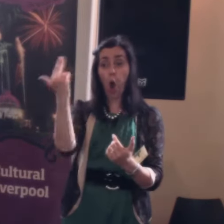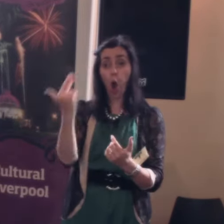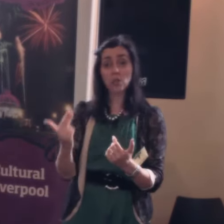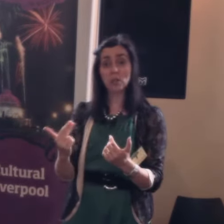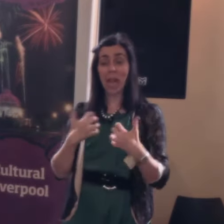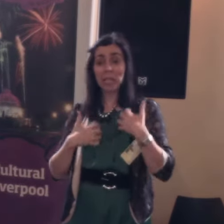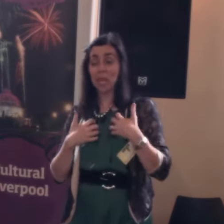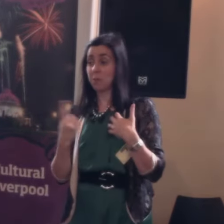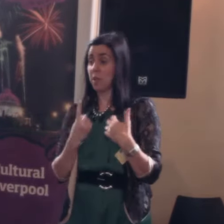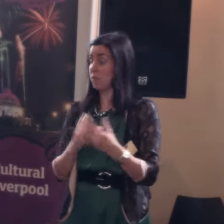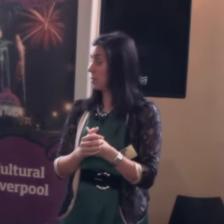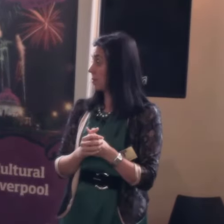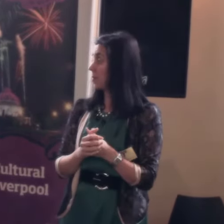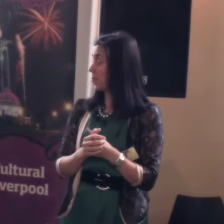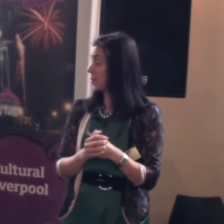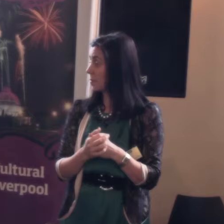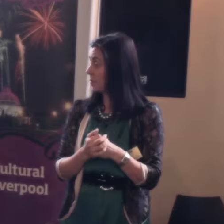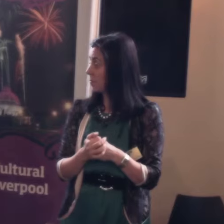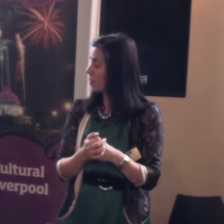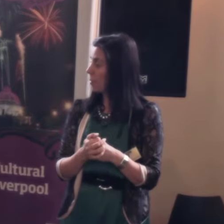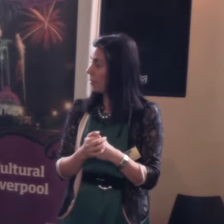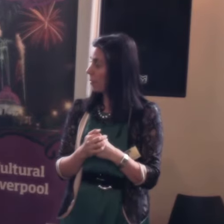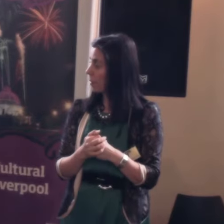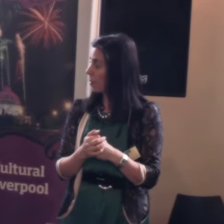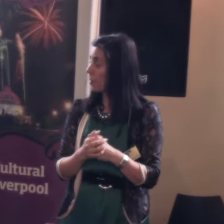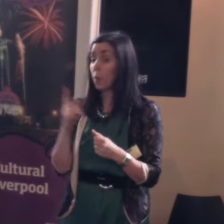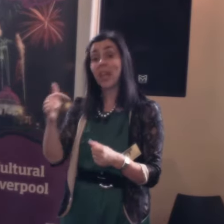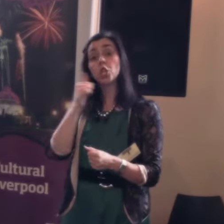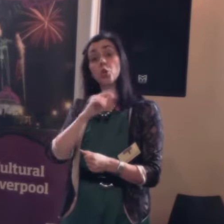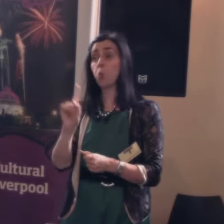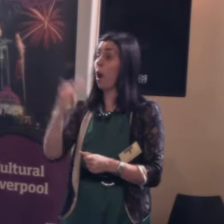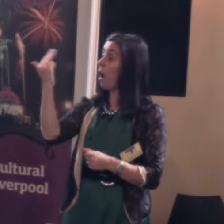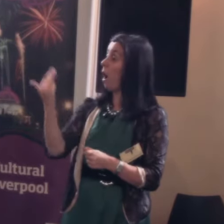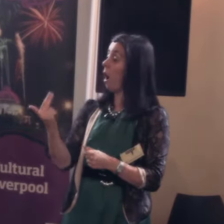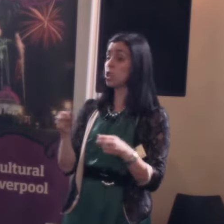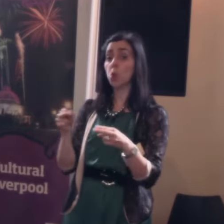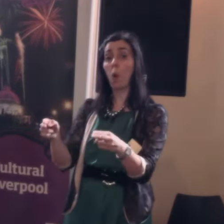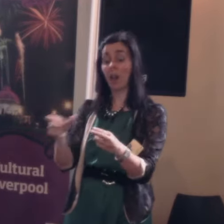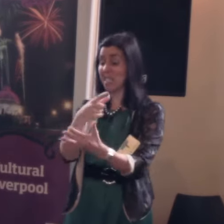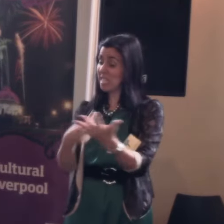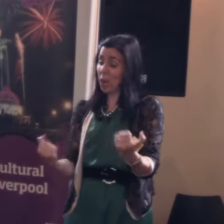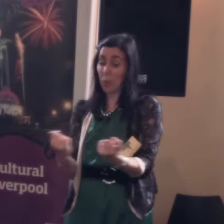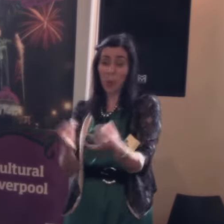I'm told Picasso had quite a good time But actually they produce art, and disabled people are exactly the same mould